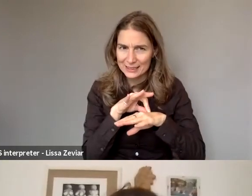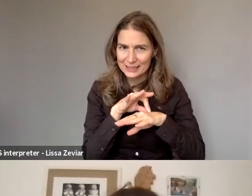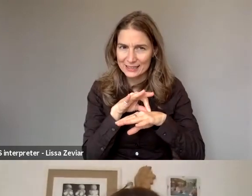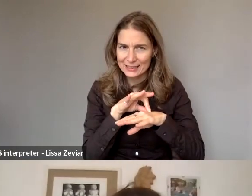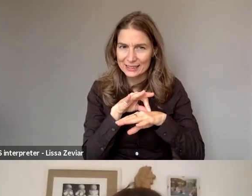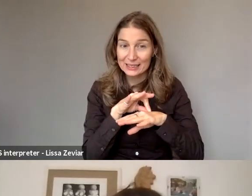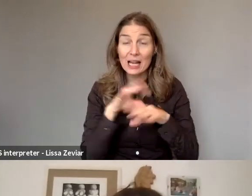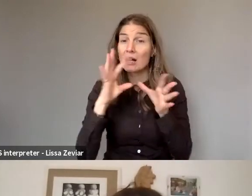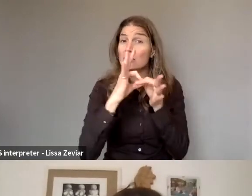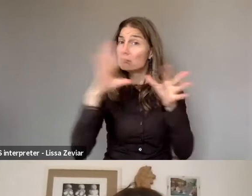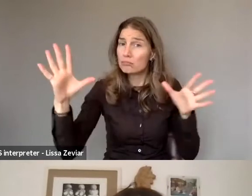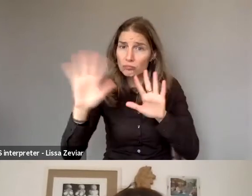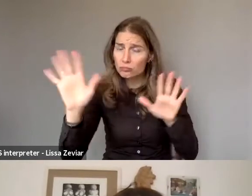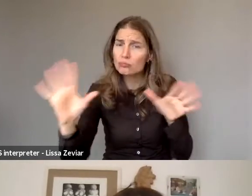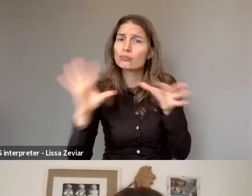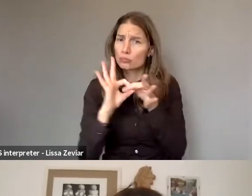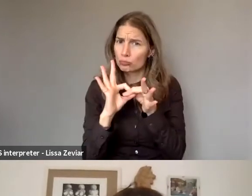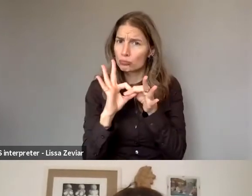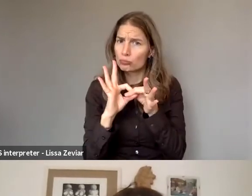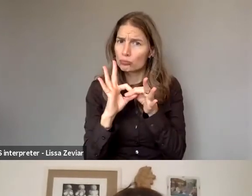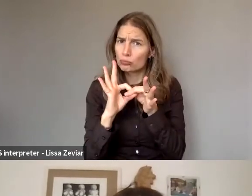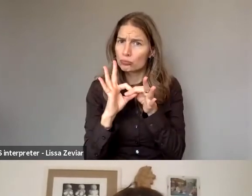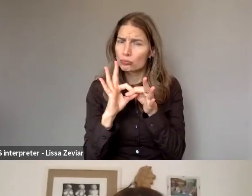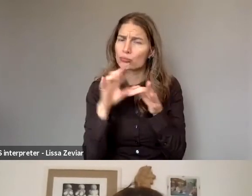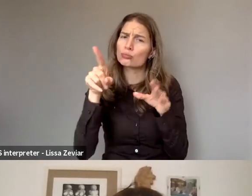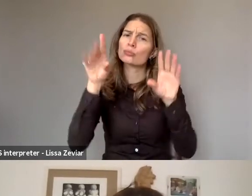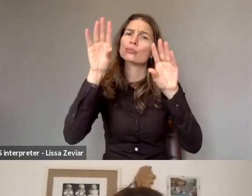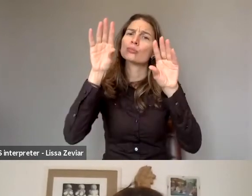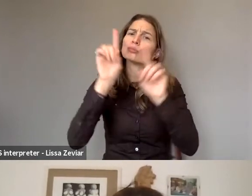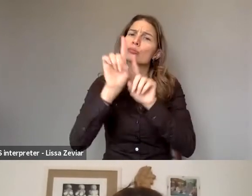stay connected and we'll come back in 10 minutes